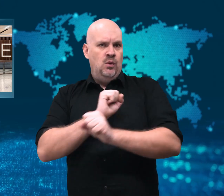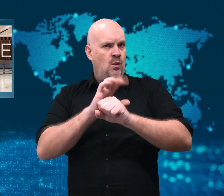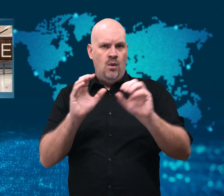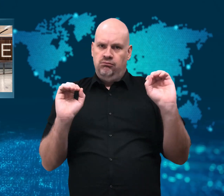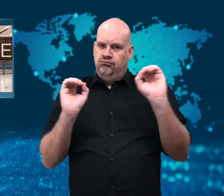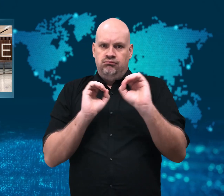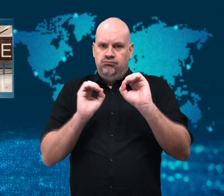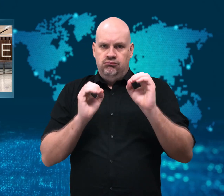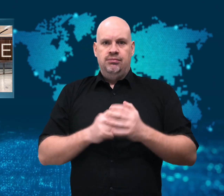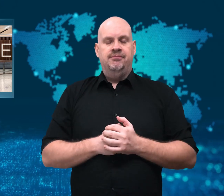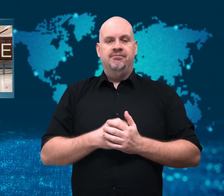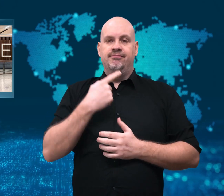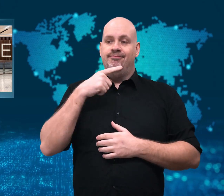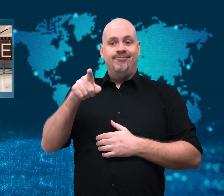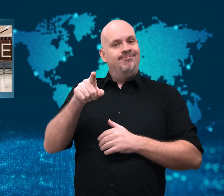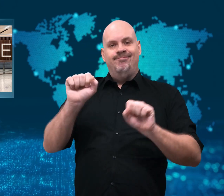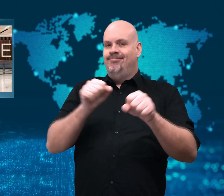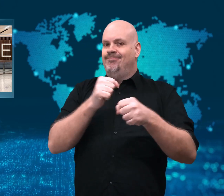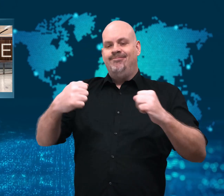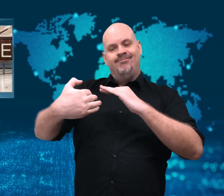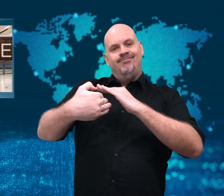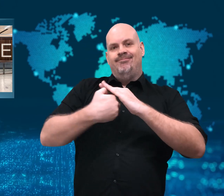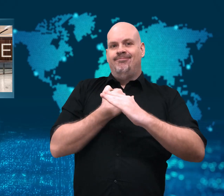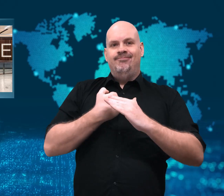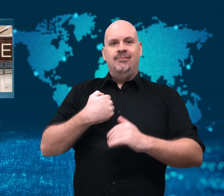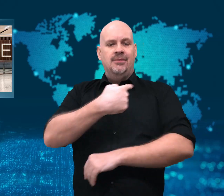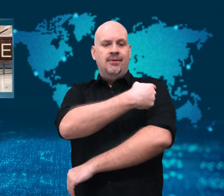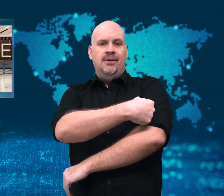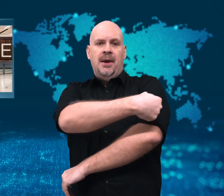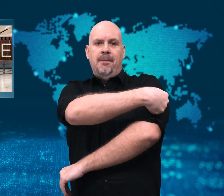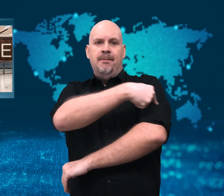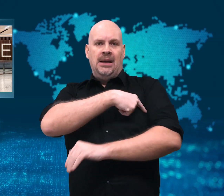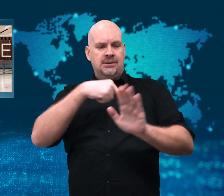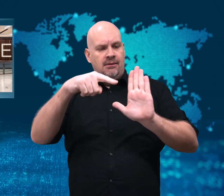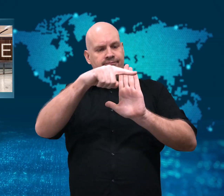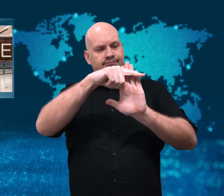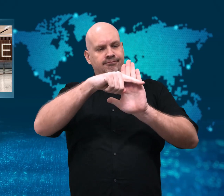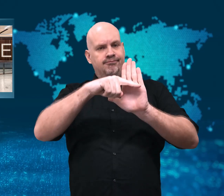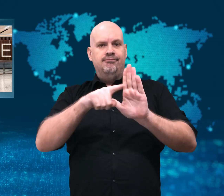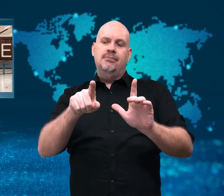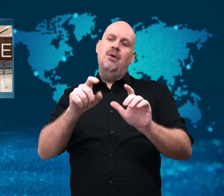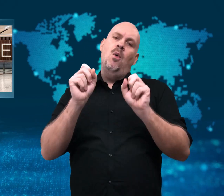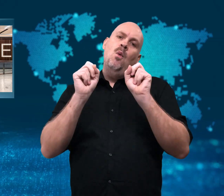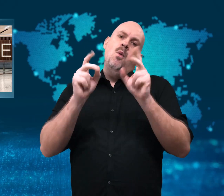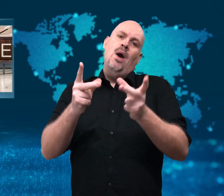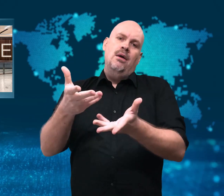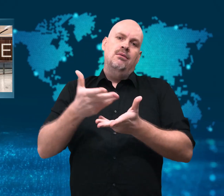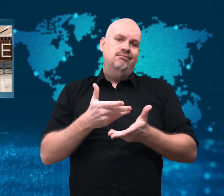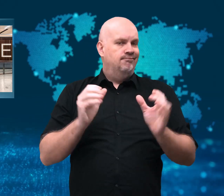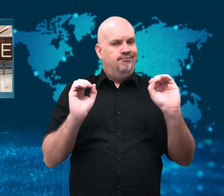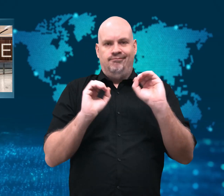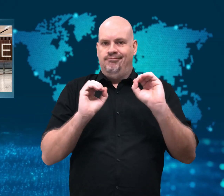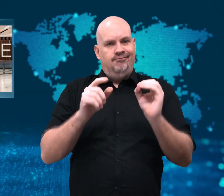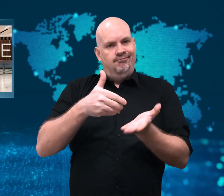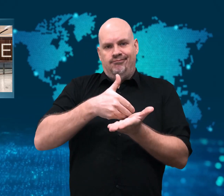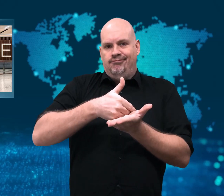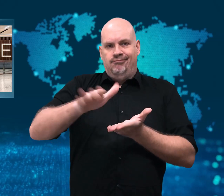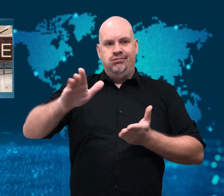He challenged the Australian Border Force’s refusal to accept